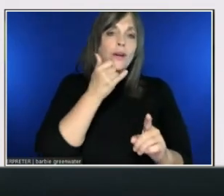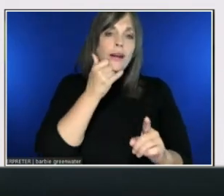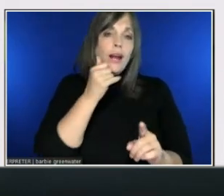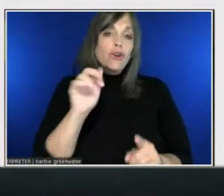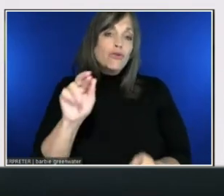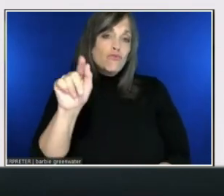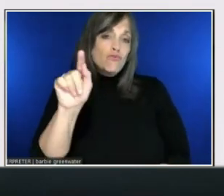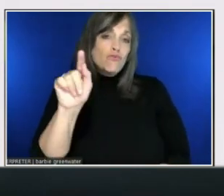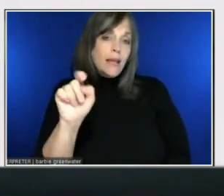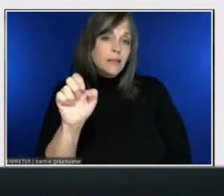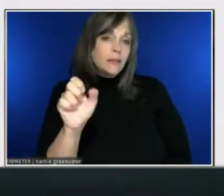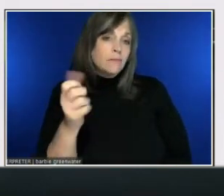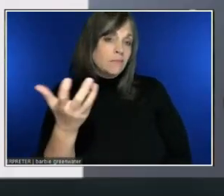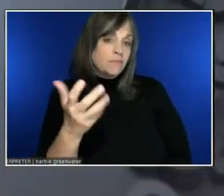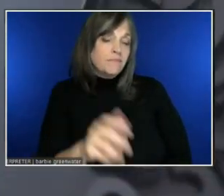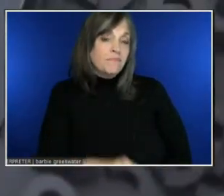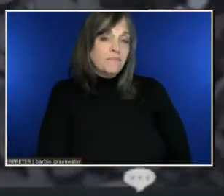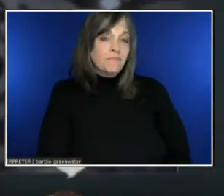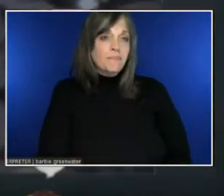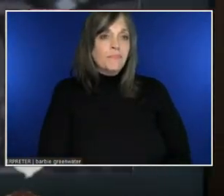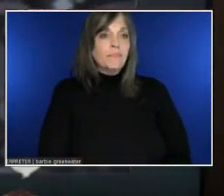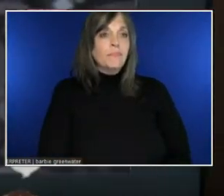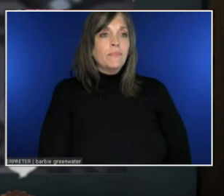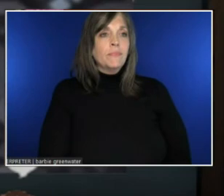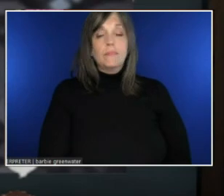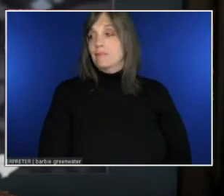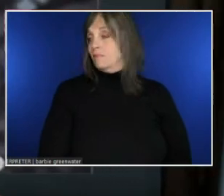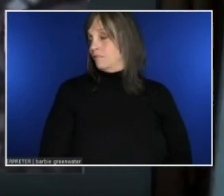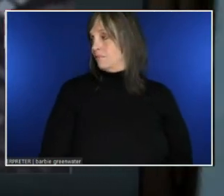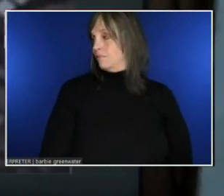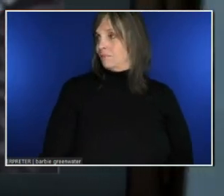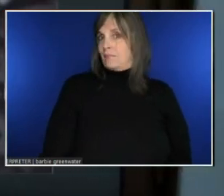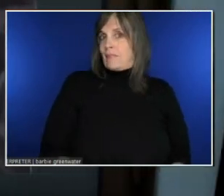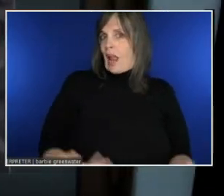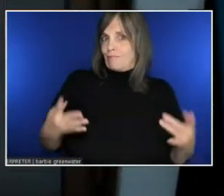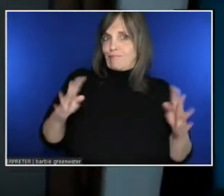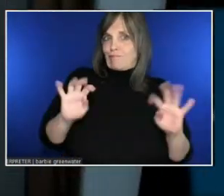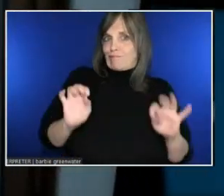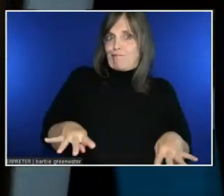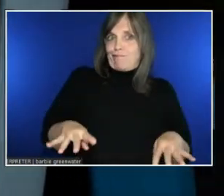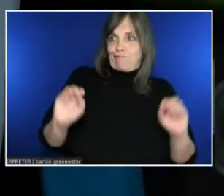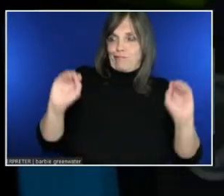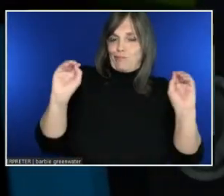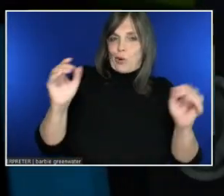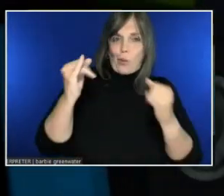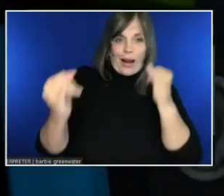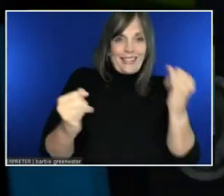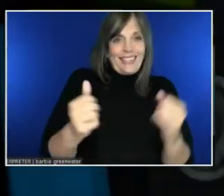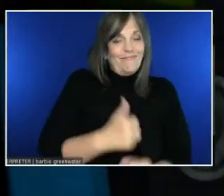I don't. I have no idea. I will say...